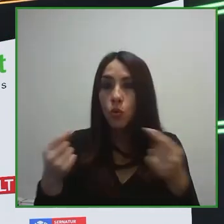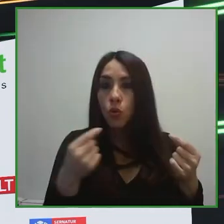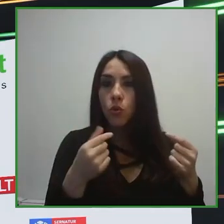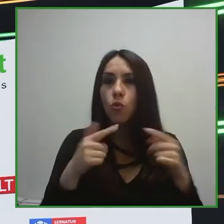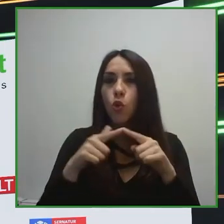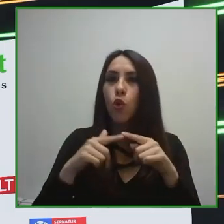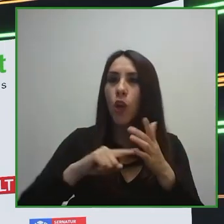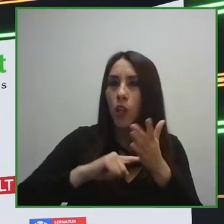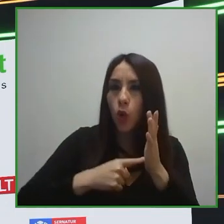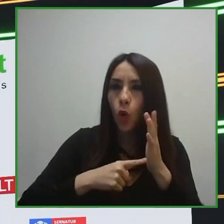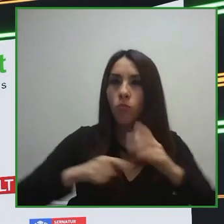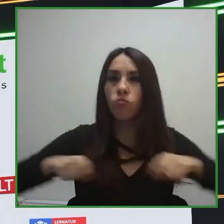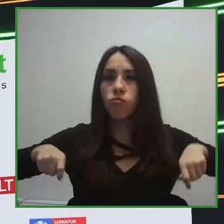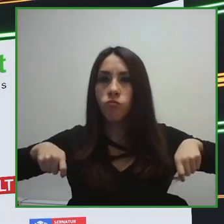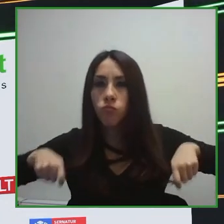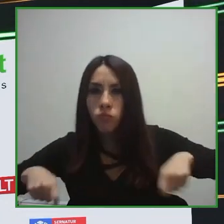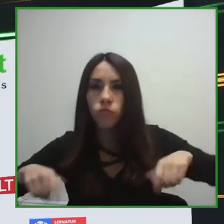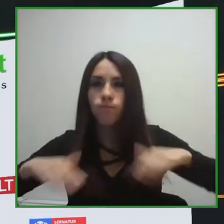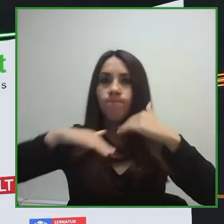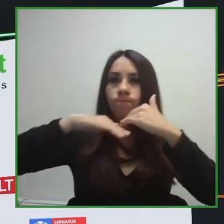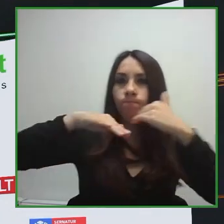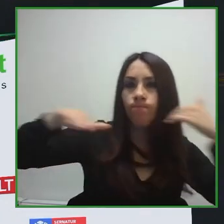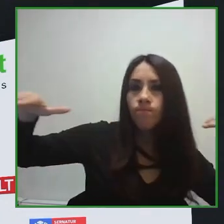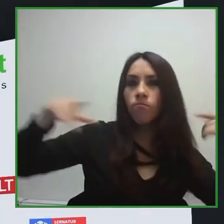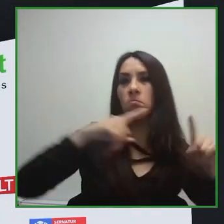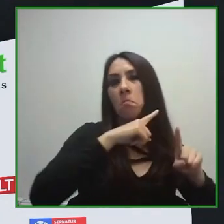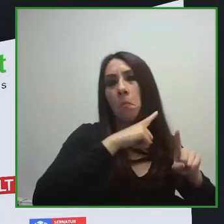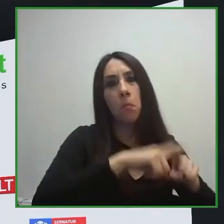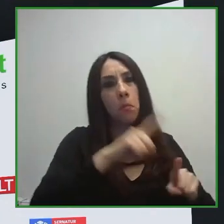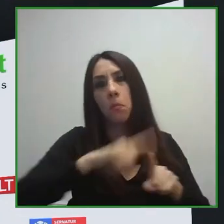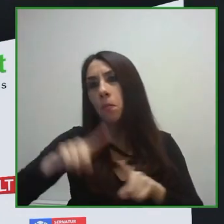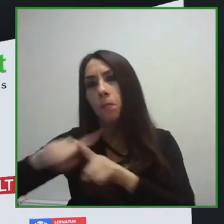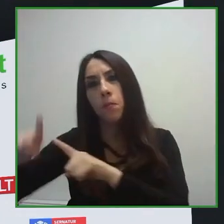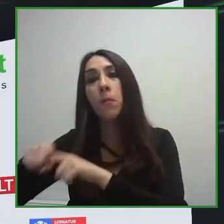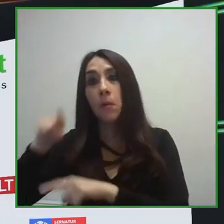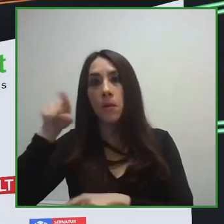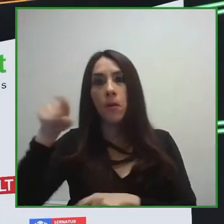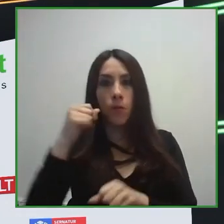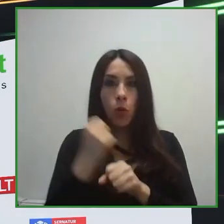That is a device that allows people with disabilities to have access to areas.